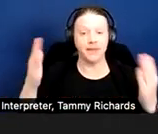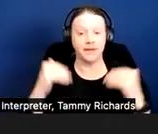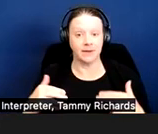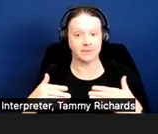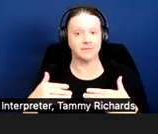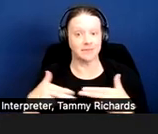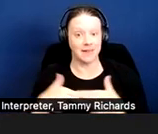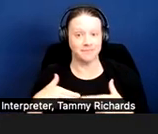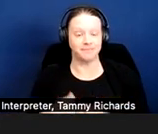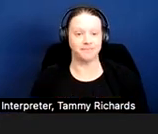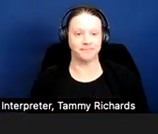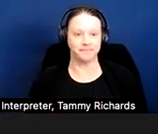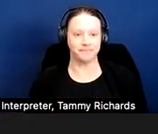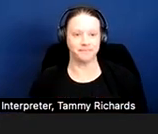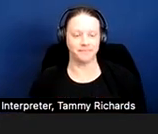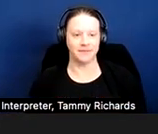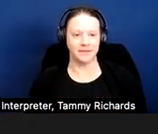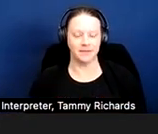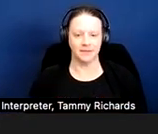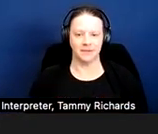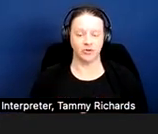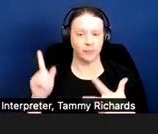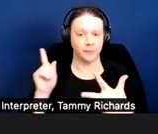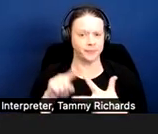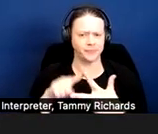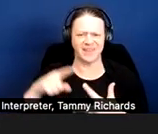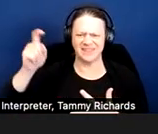So, what does "necessary" mean?